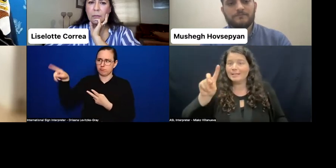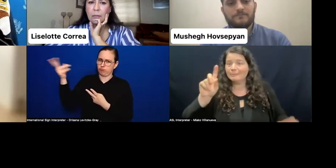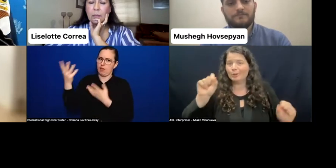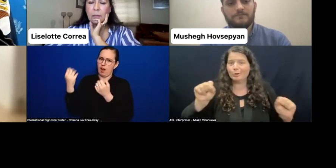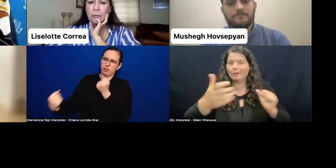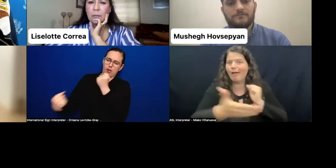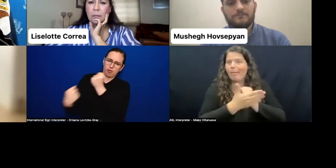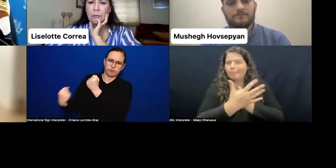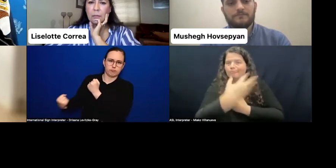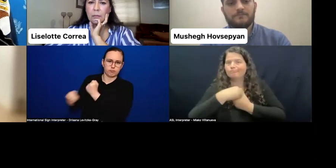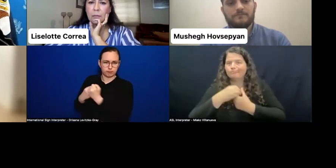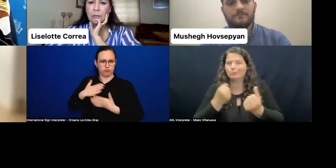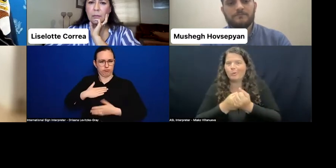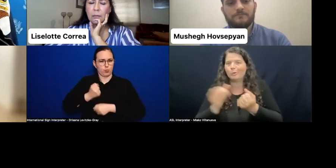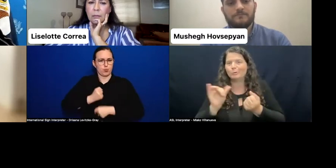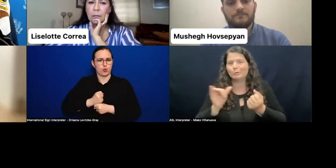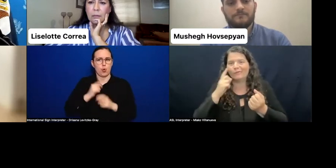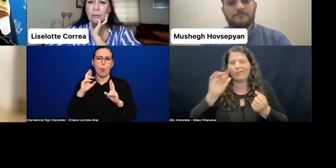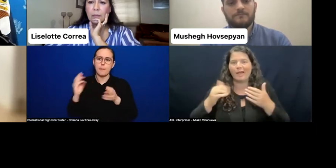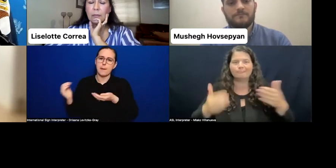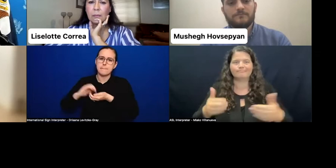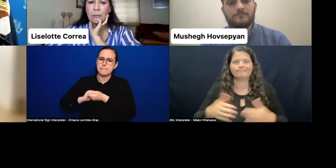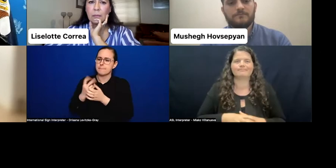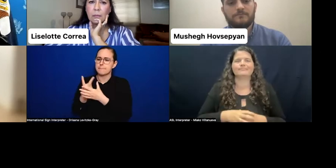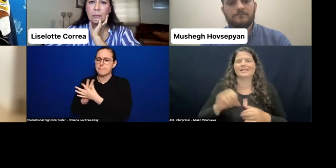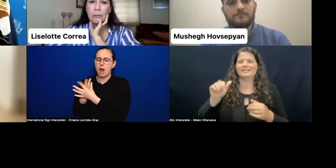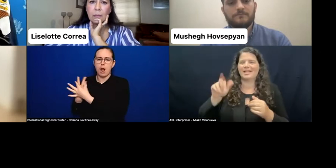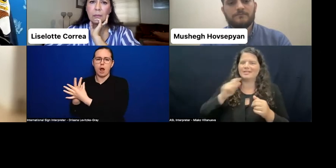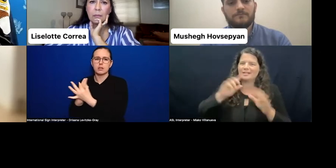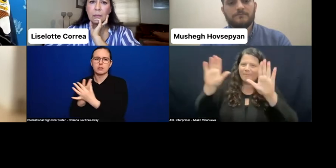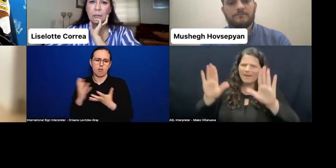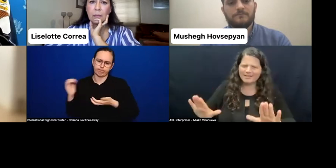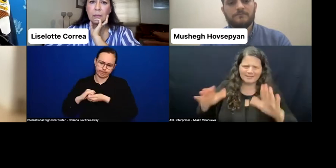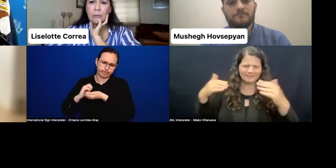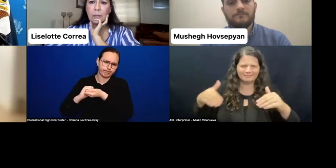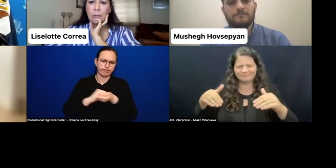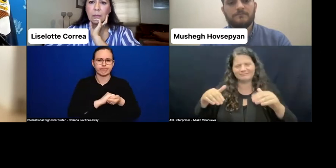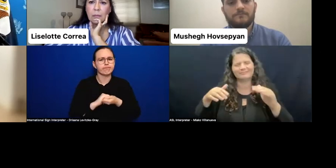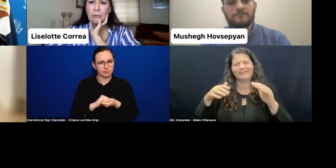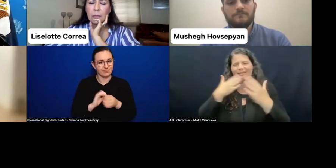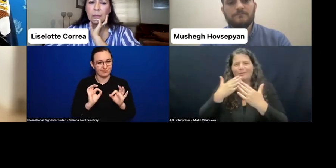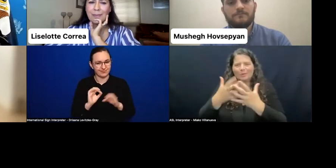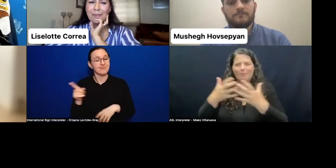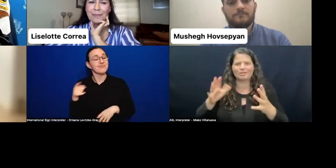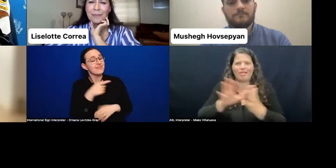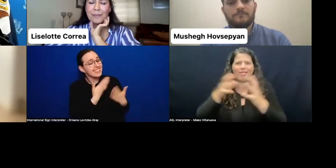of persons with disabilities. Amazing, awesome. Thank you so much. OK, lots to learn from there.